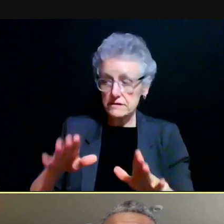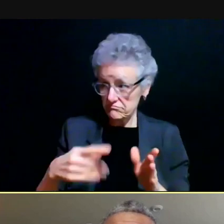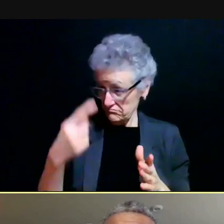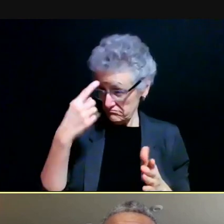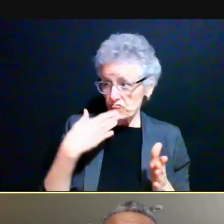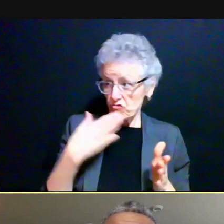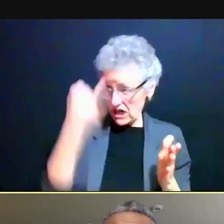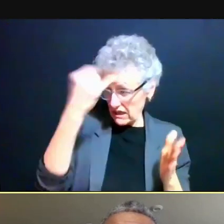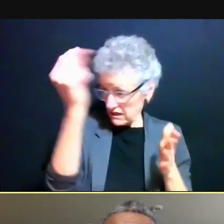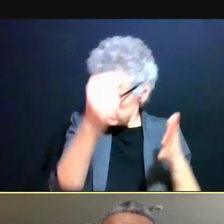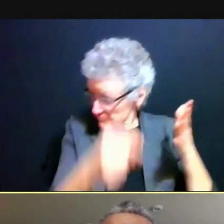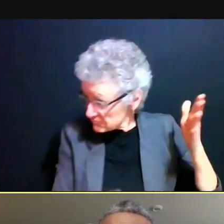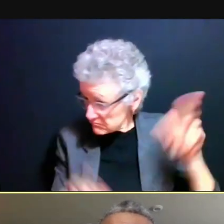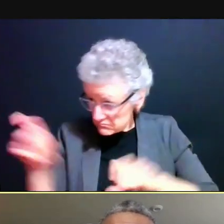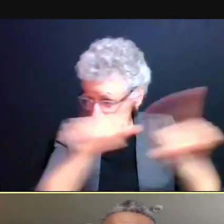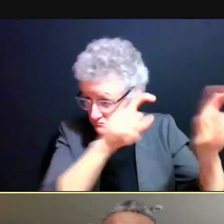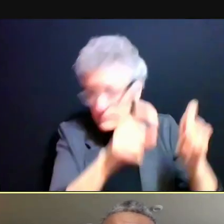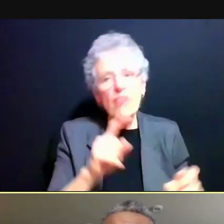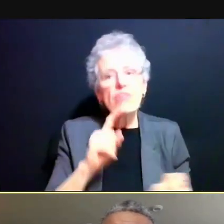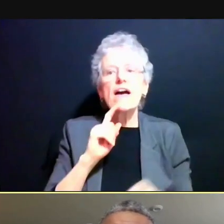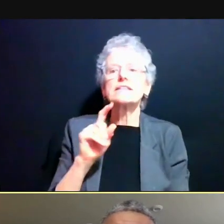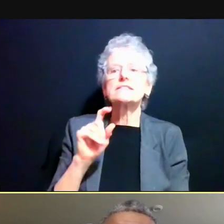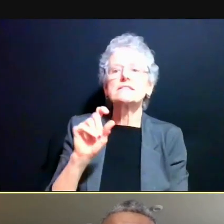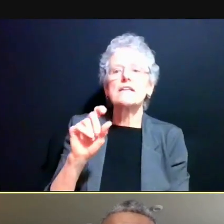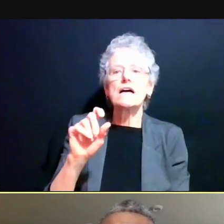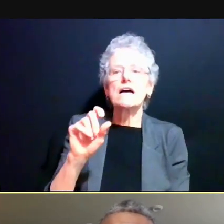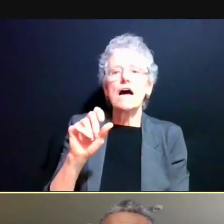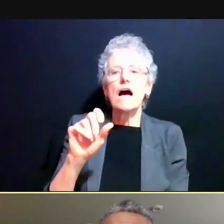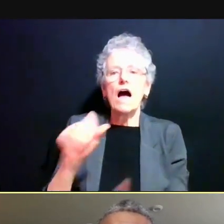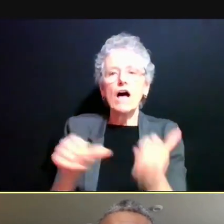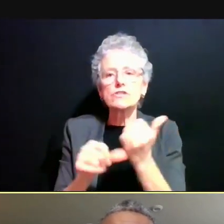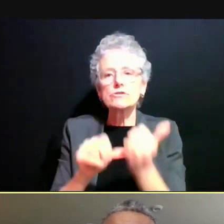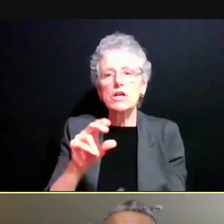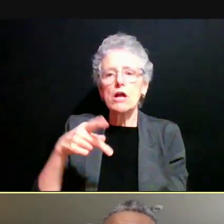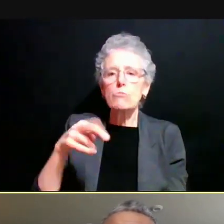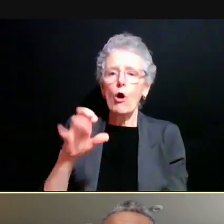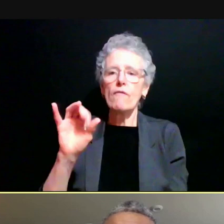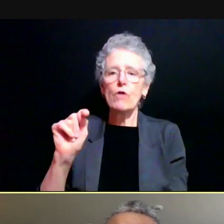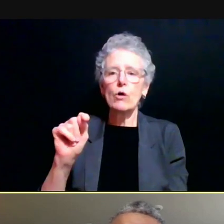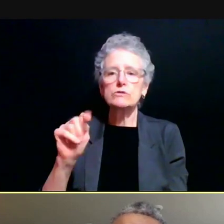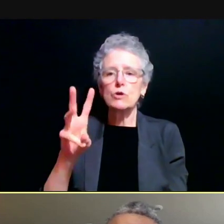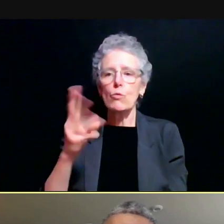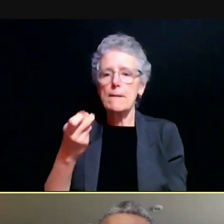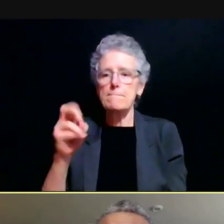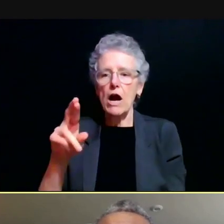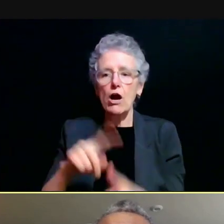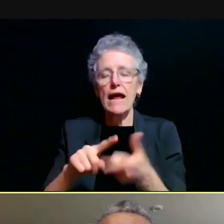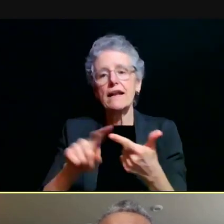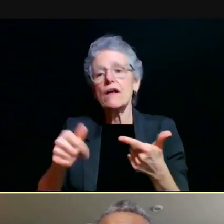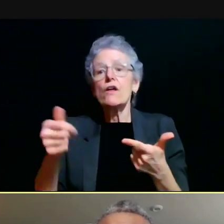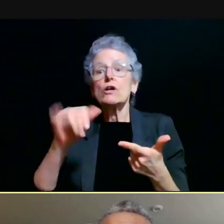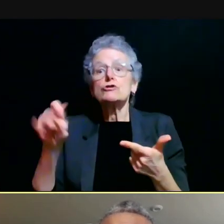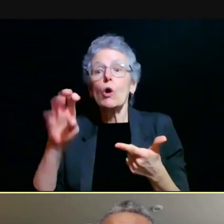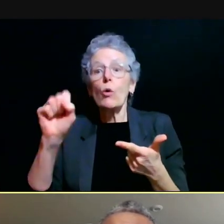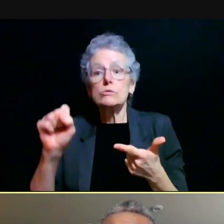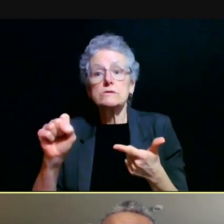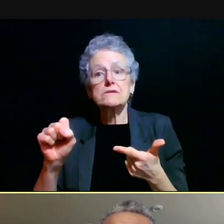by Associate Provost, Amy Ditmar and Dean of students, Robert and they intend to have recommendations